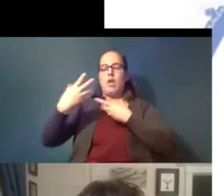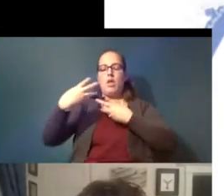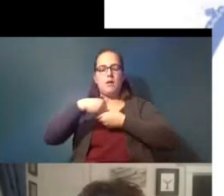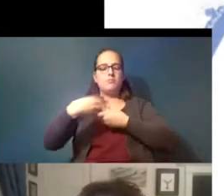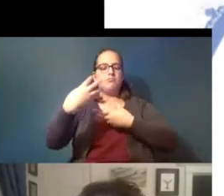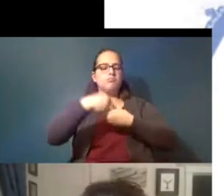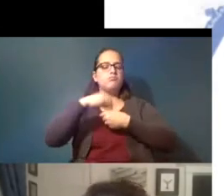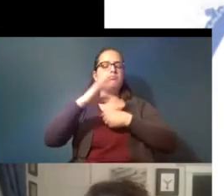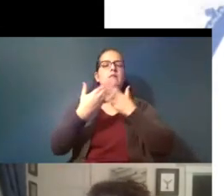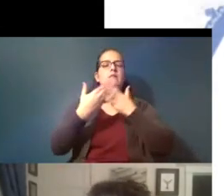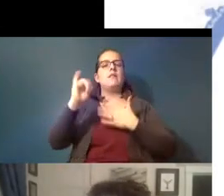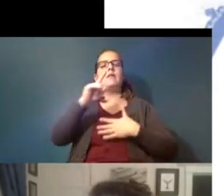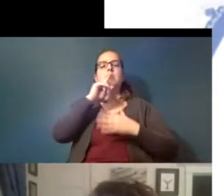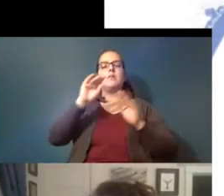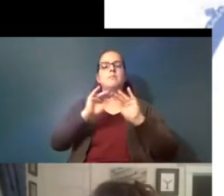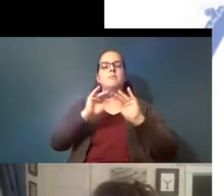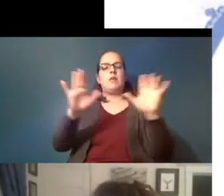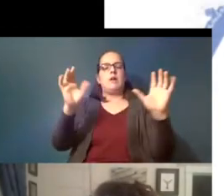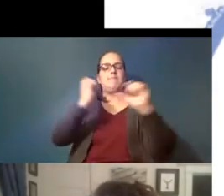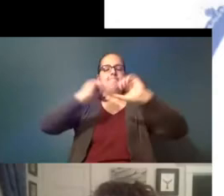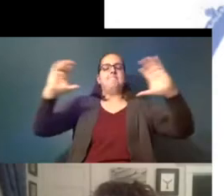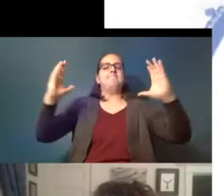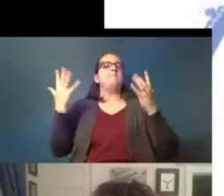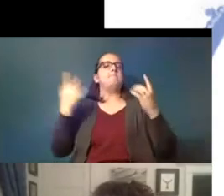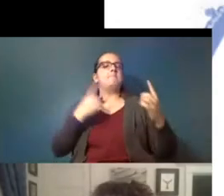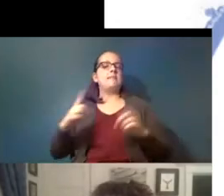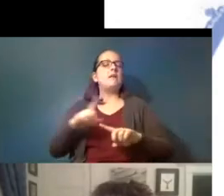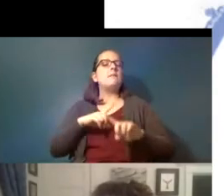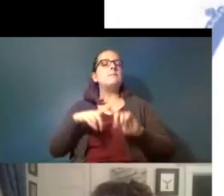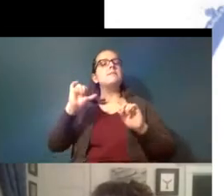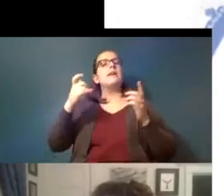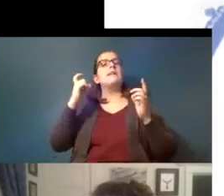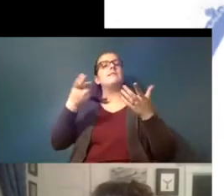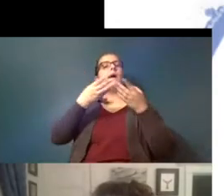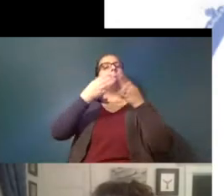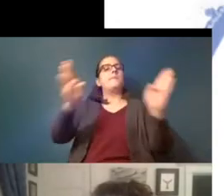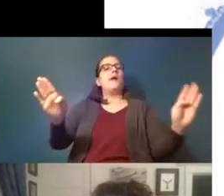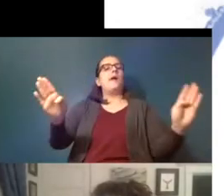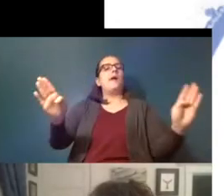picture of what's going on but this just gives you kind of a broad idea of all of the different